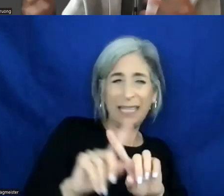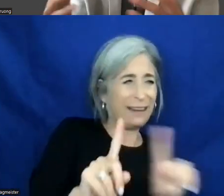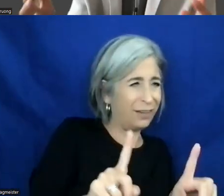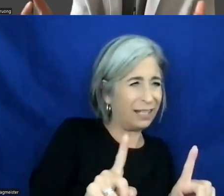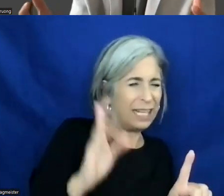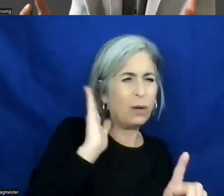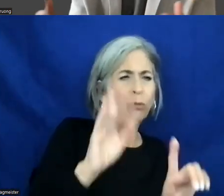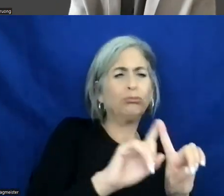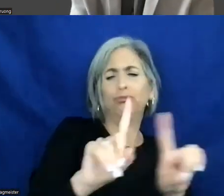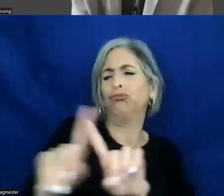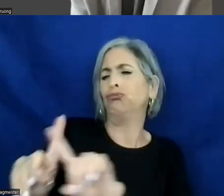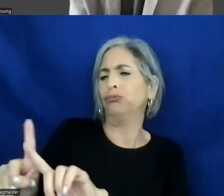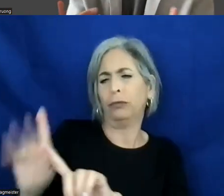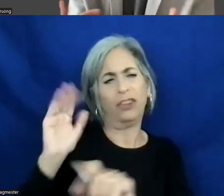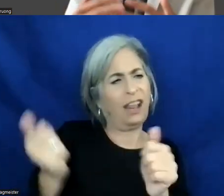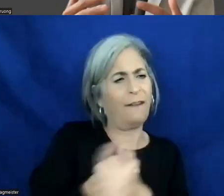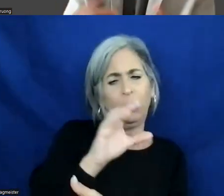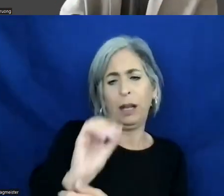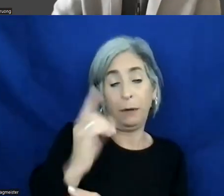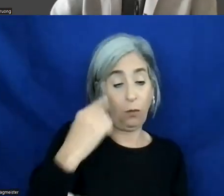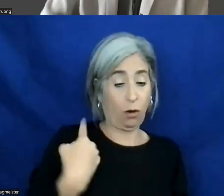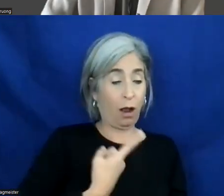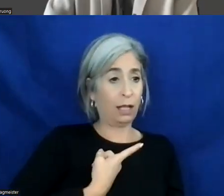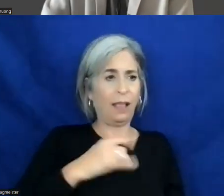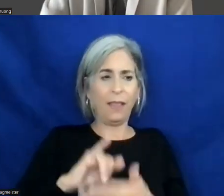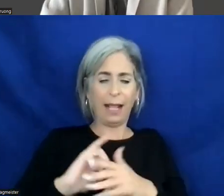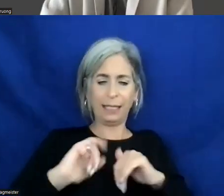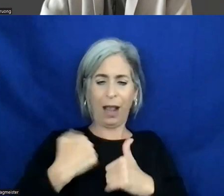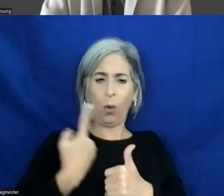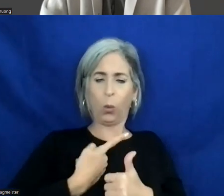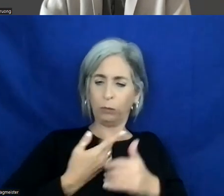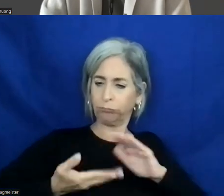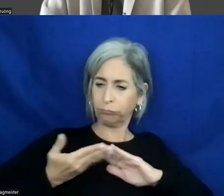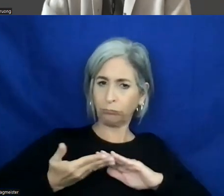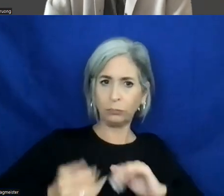for every company. So, for, this is how we -- >> MITALI KAMAT: I feel the key, to add on to